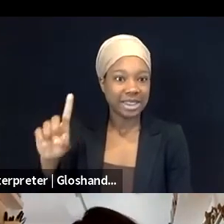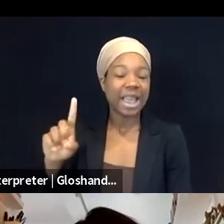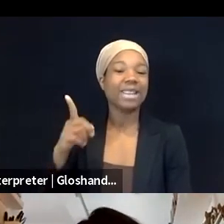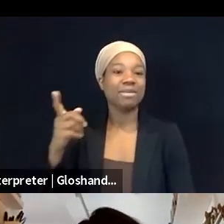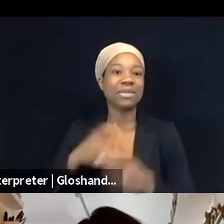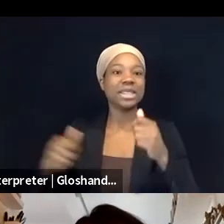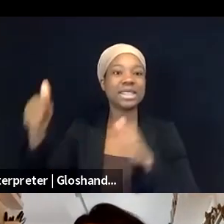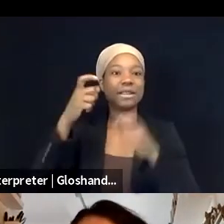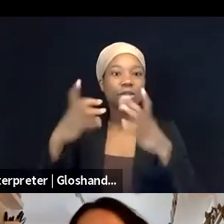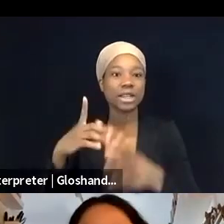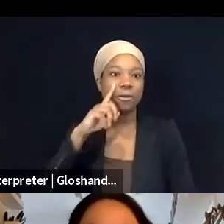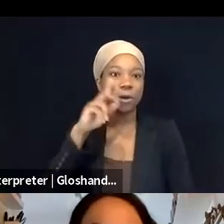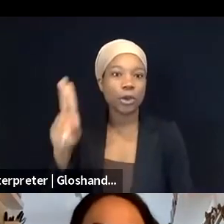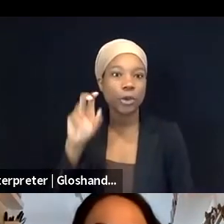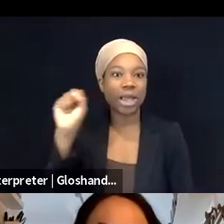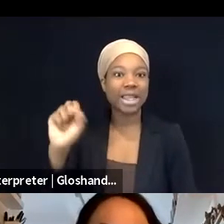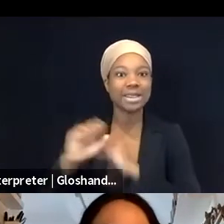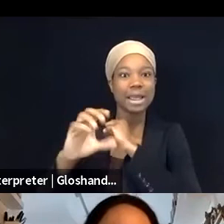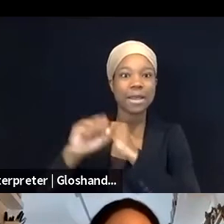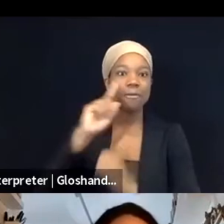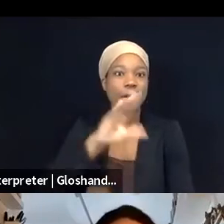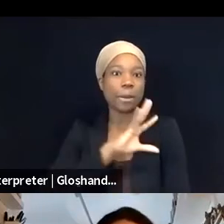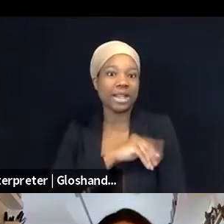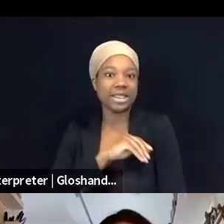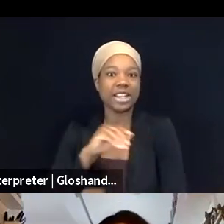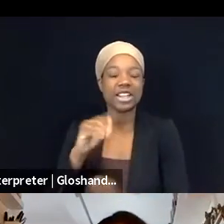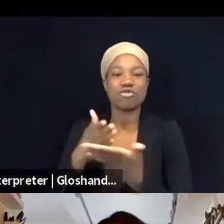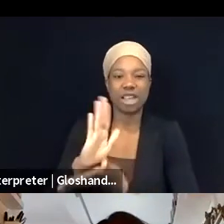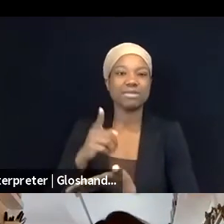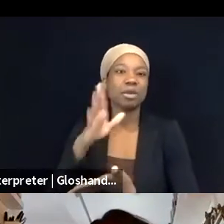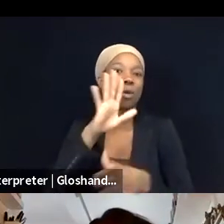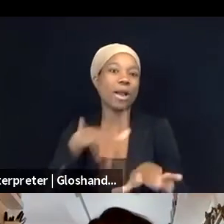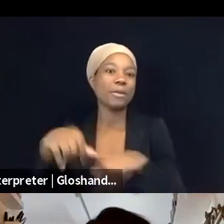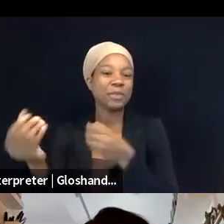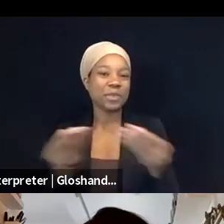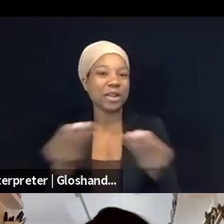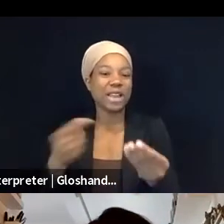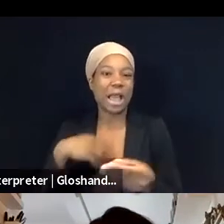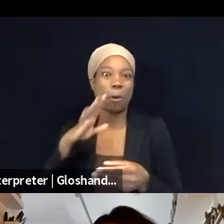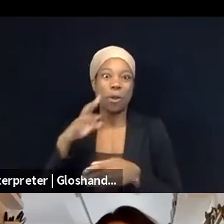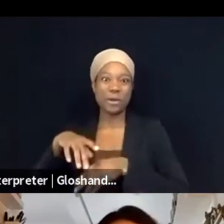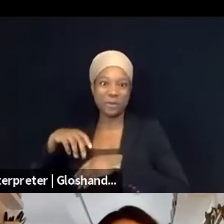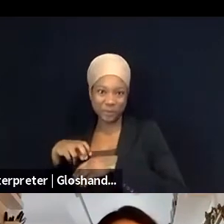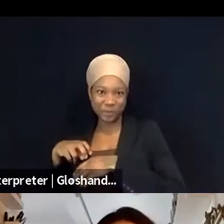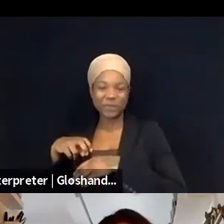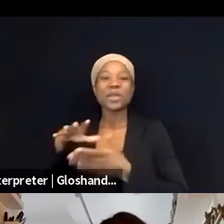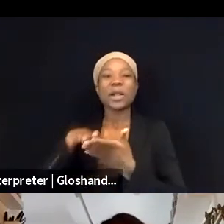and learn, and I'll just be wrapping up at the end. Like with all IfRFA events, please put questions in the Q&A box